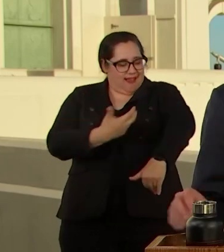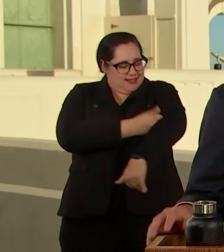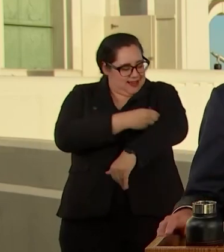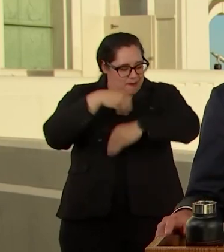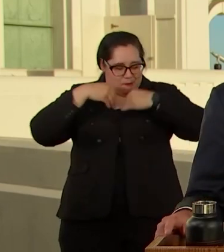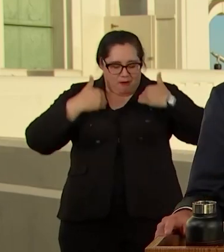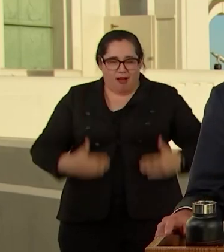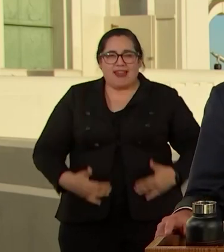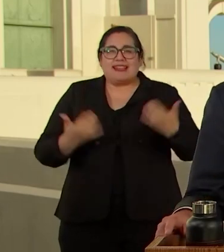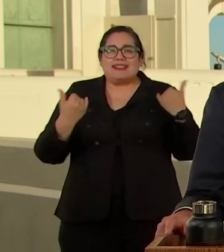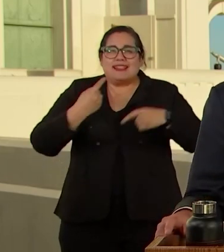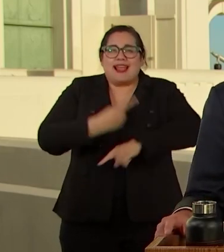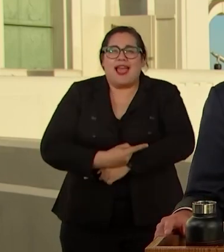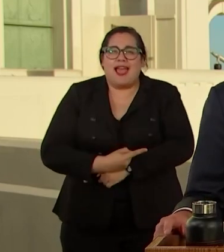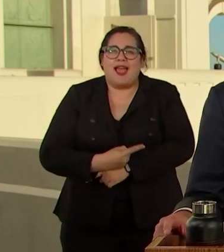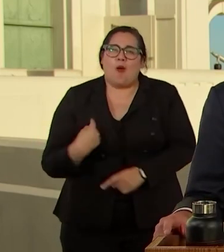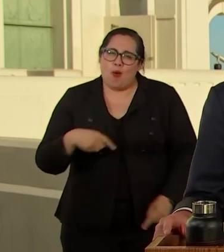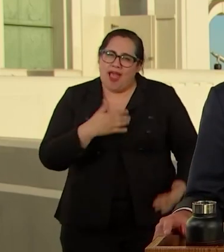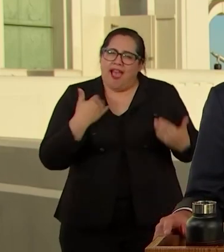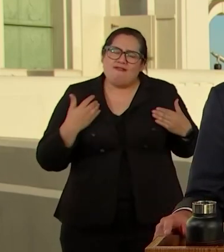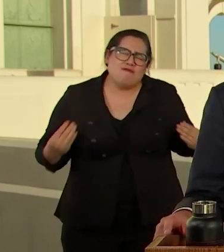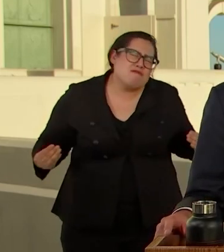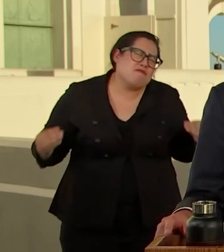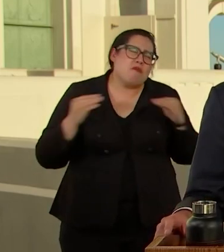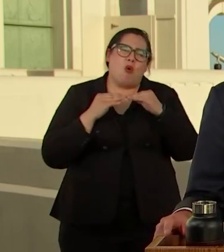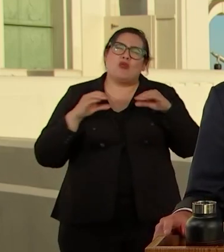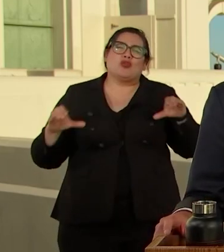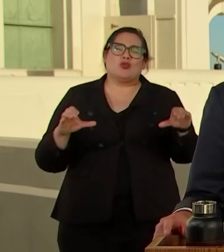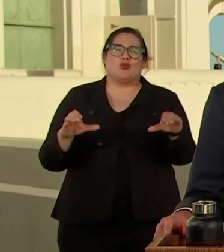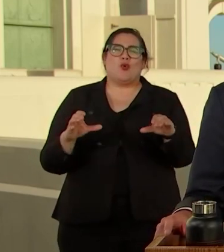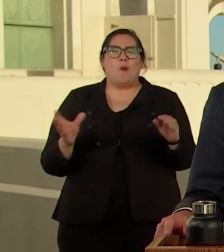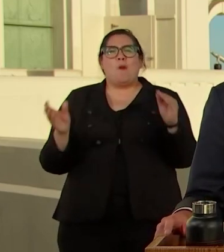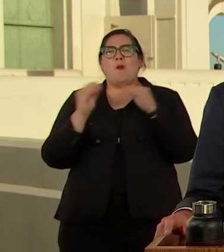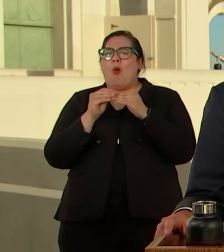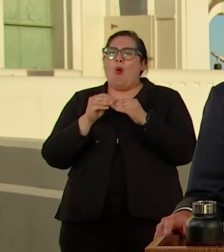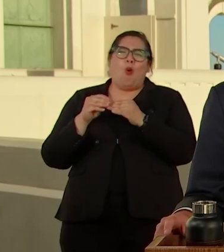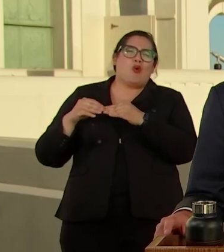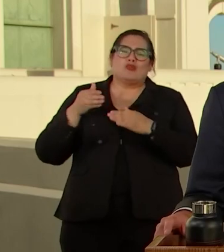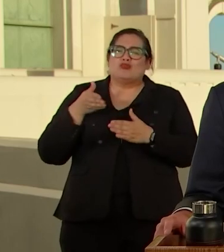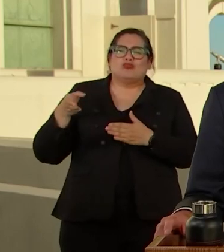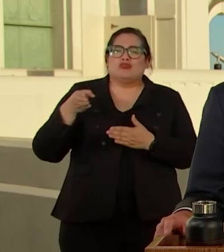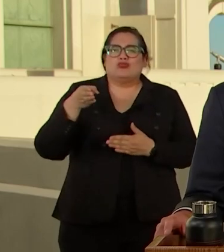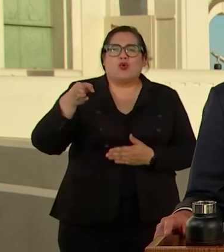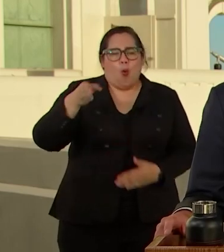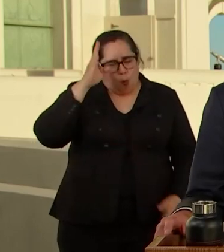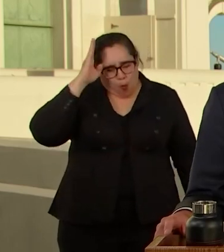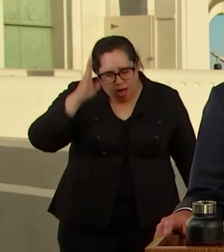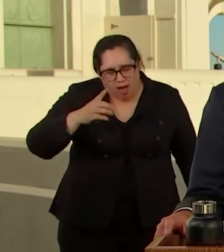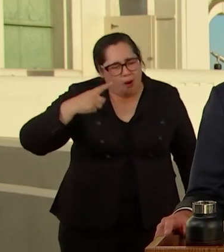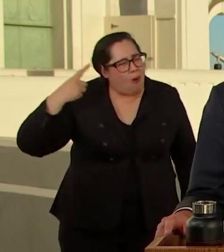WE HAVE FURTHER TO WALK. WE ALWAYS WILL. THE STATE OF OUR CITY IS STRONG